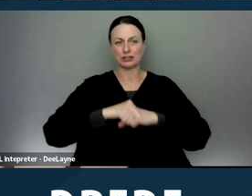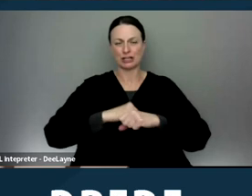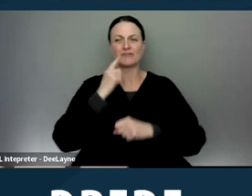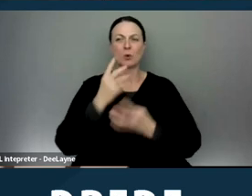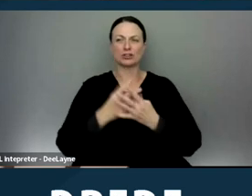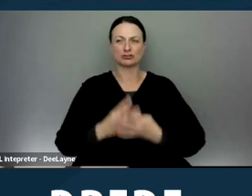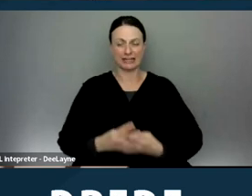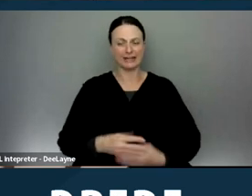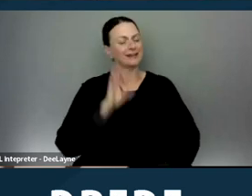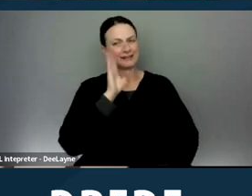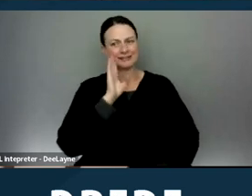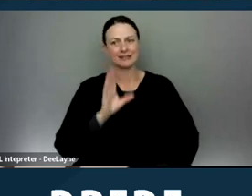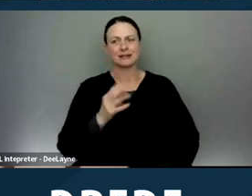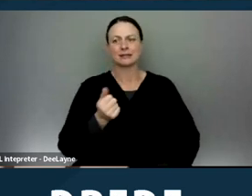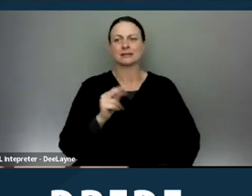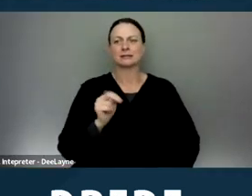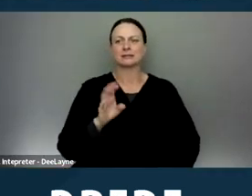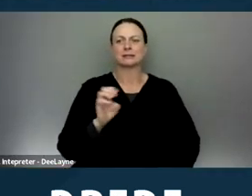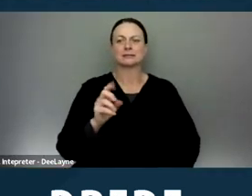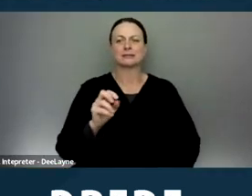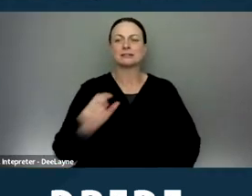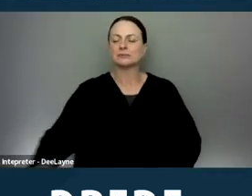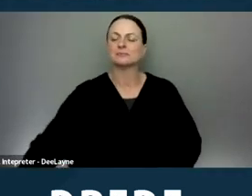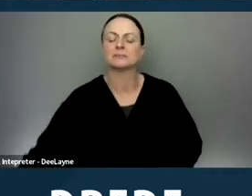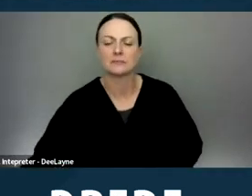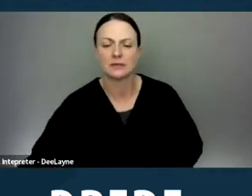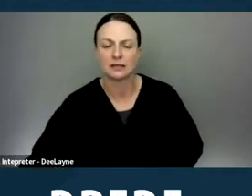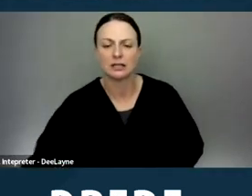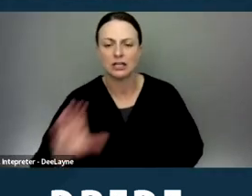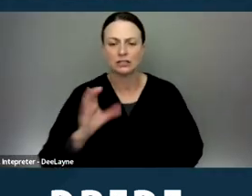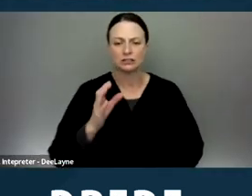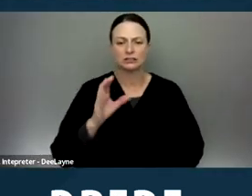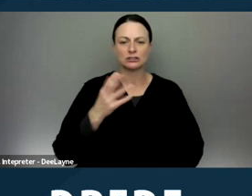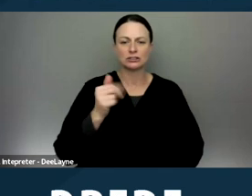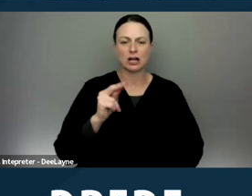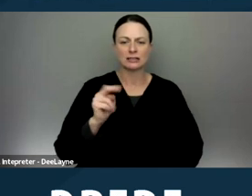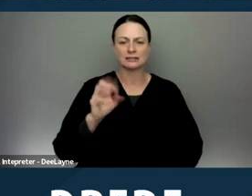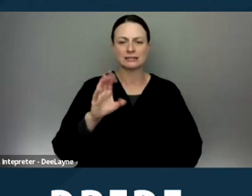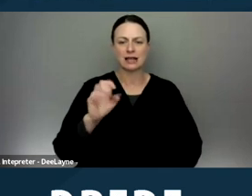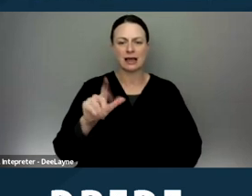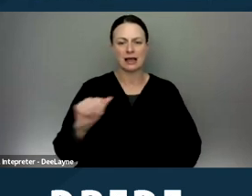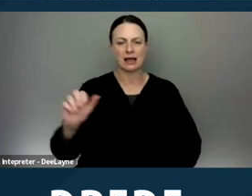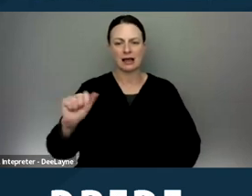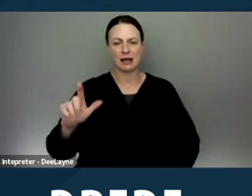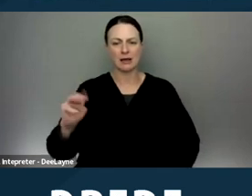Hello everybody, I'm Chancela Al-Monsour, the executive director of the Housing Rights Center. We're located in Los Angeles, California.